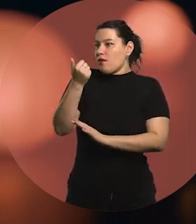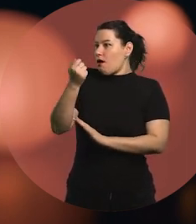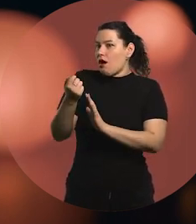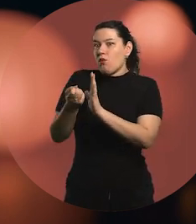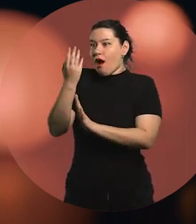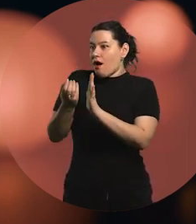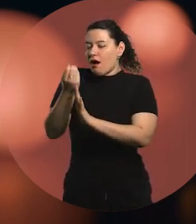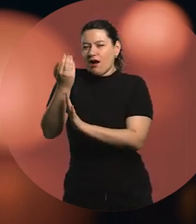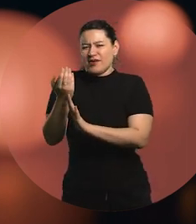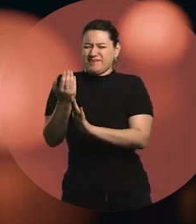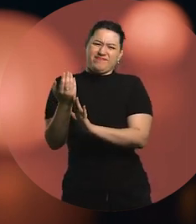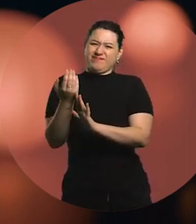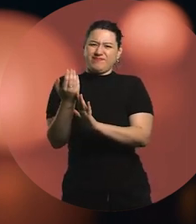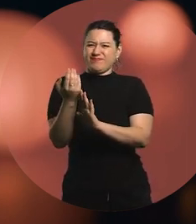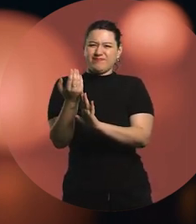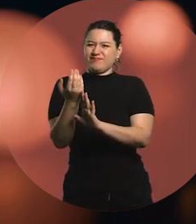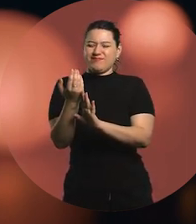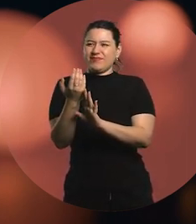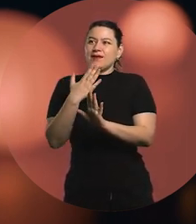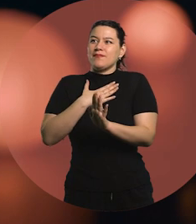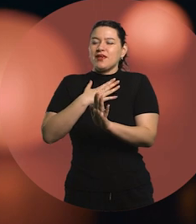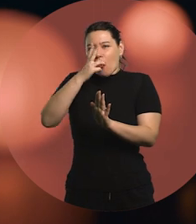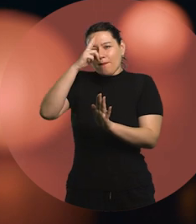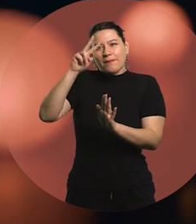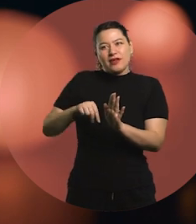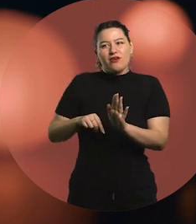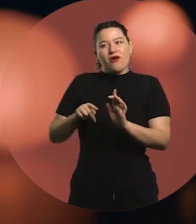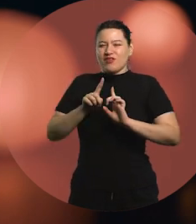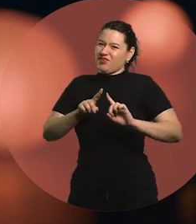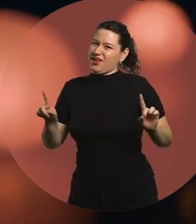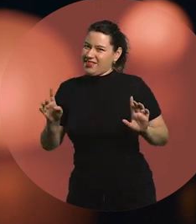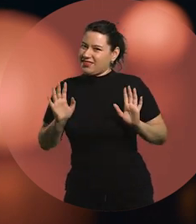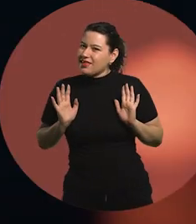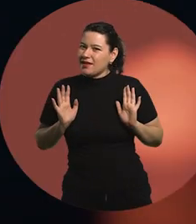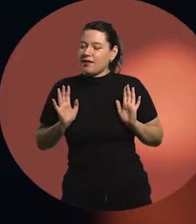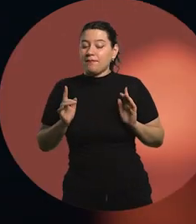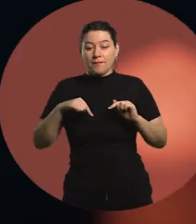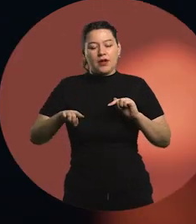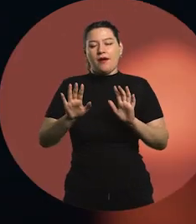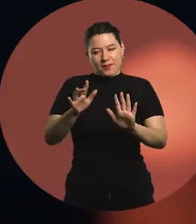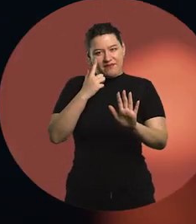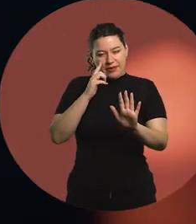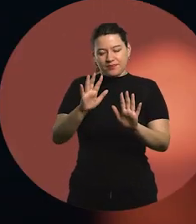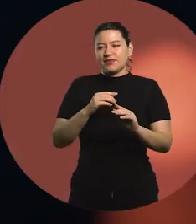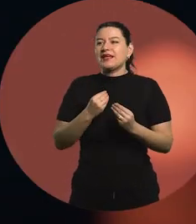because my path actually was a little different. Let's see. What did I like to do?